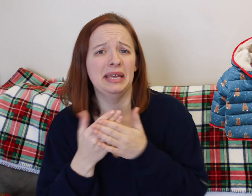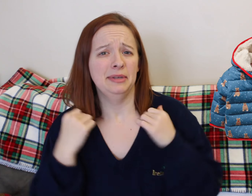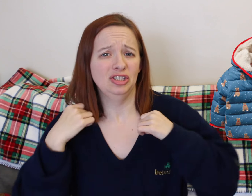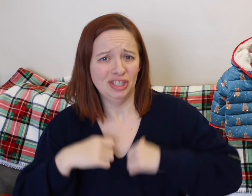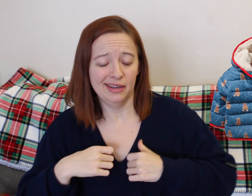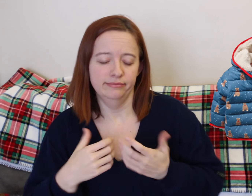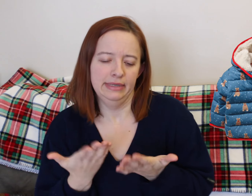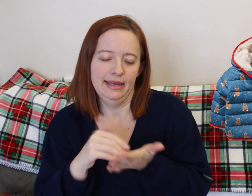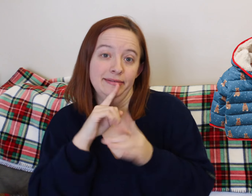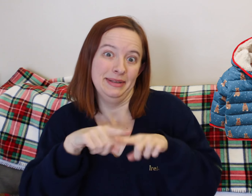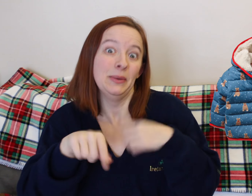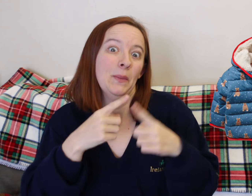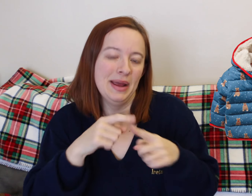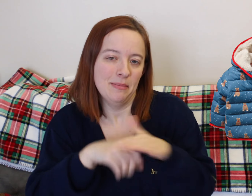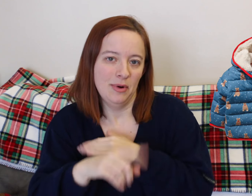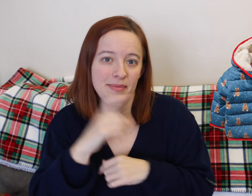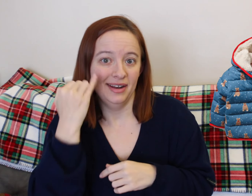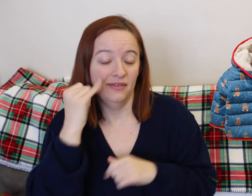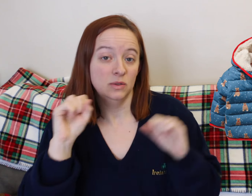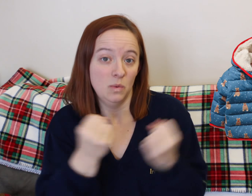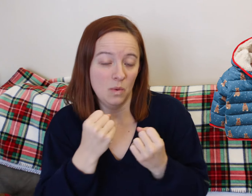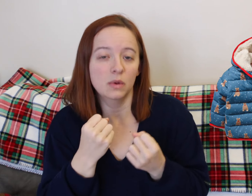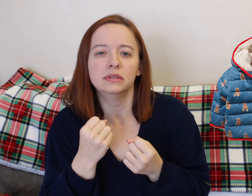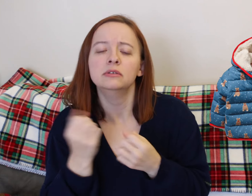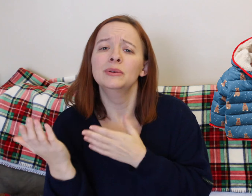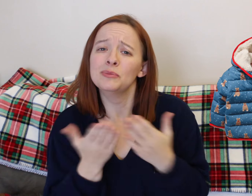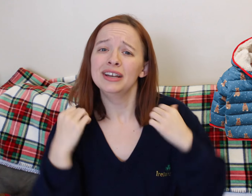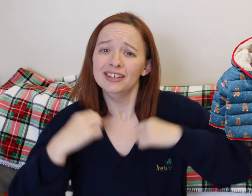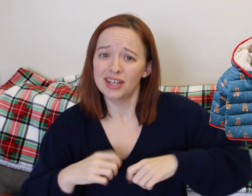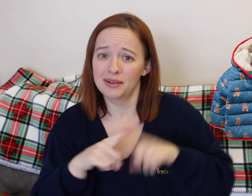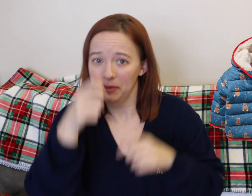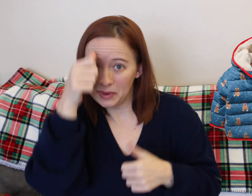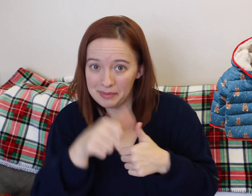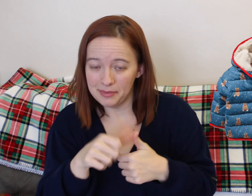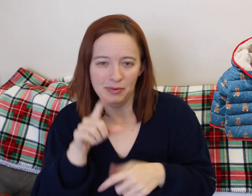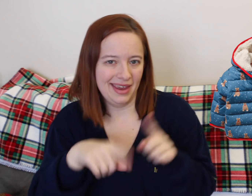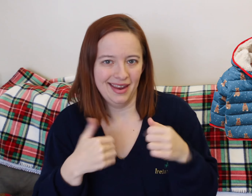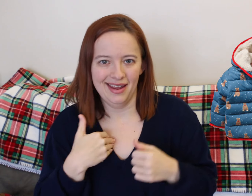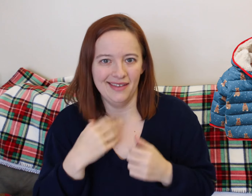The hospital has PLENTY there. I mean you can probably end up stealing some before you leave too.